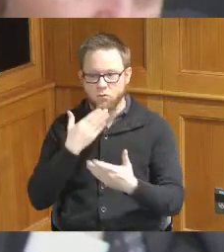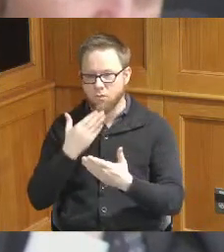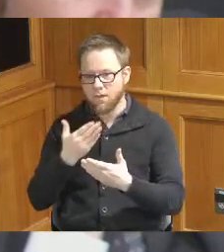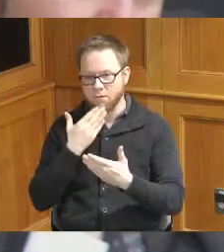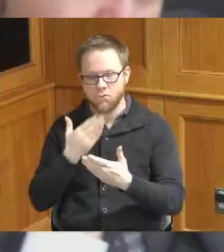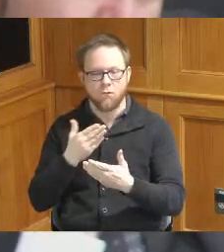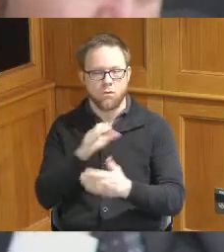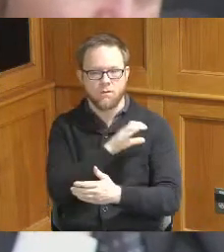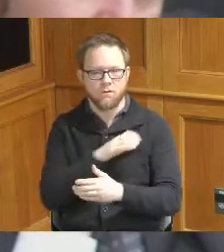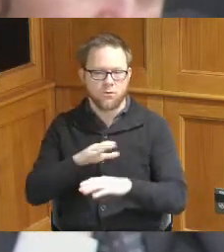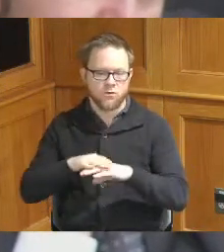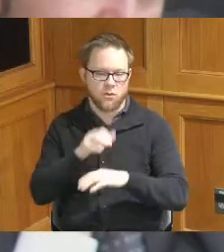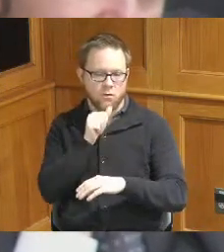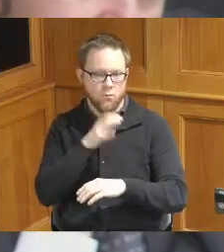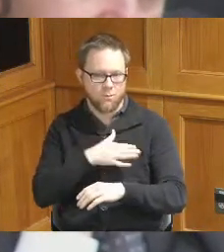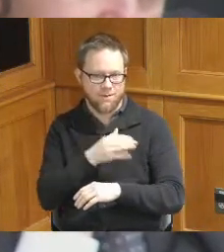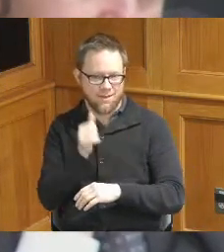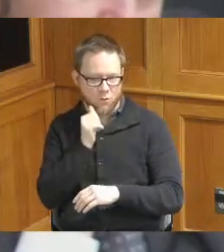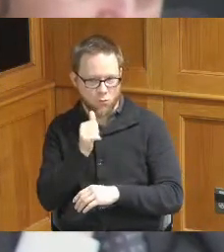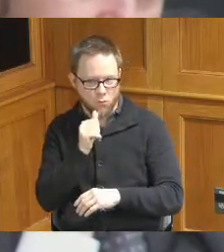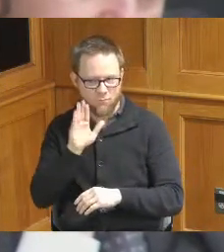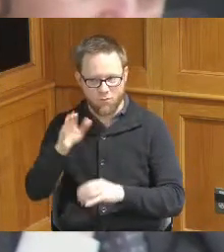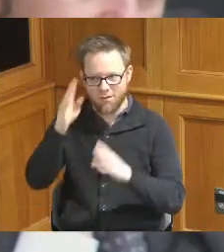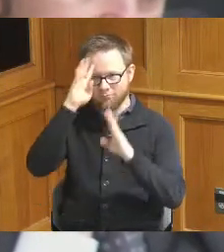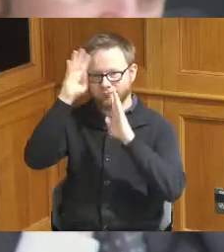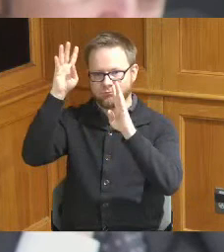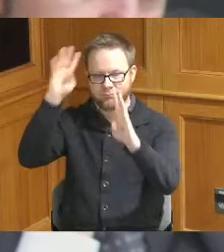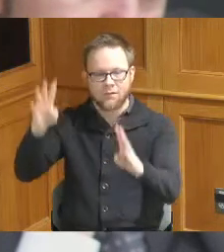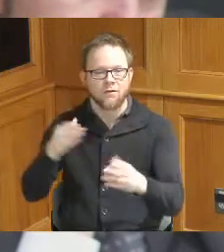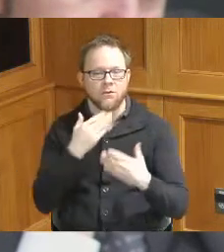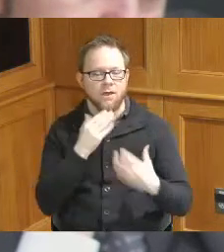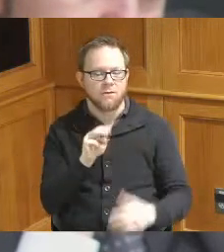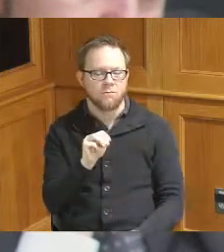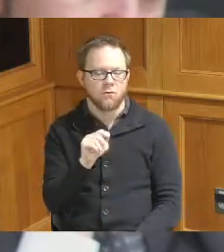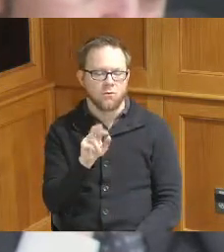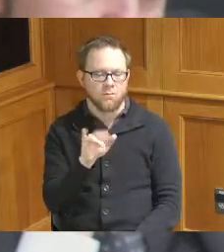them again for their work and thank Mary Maune and Bridget Doherty for helping put it together thank